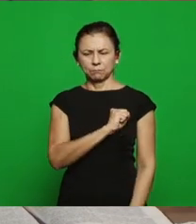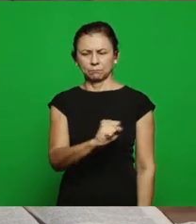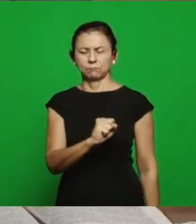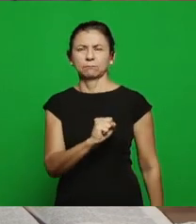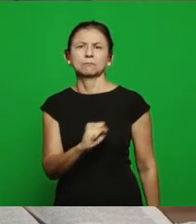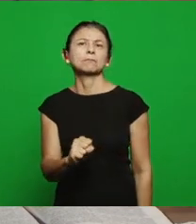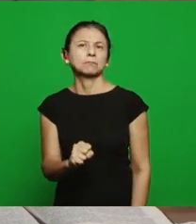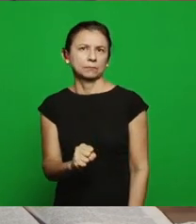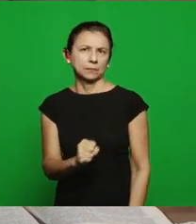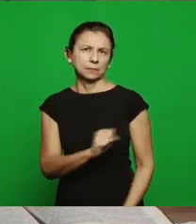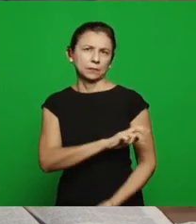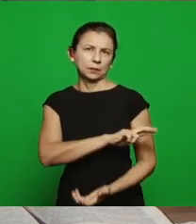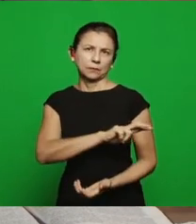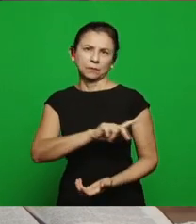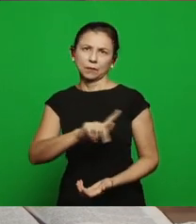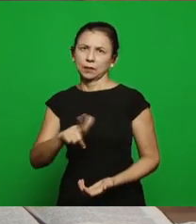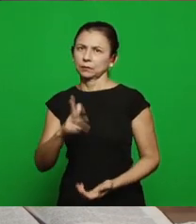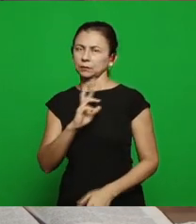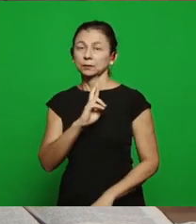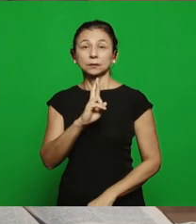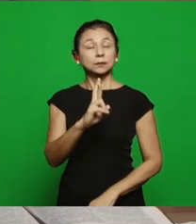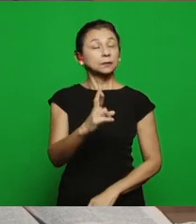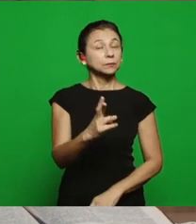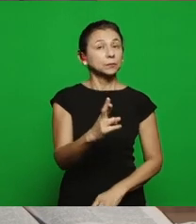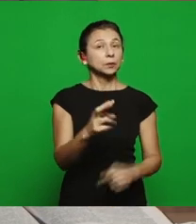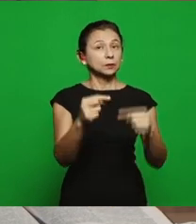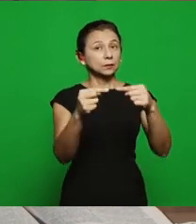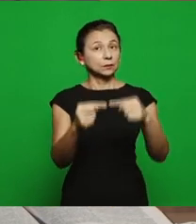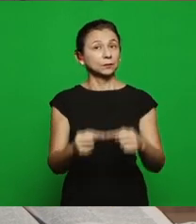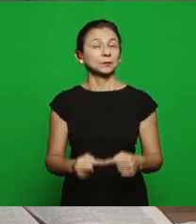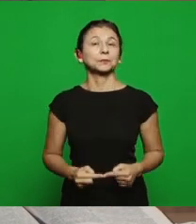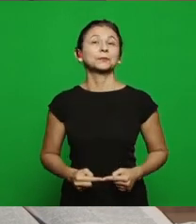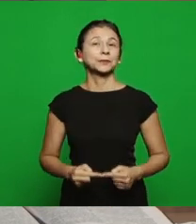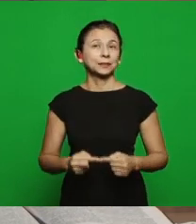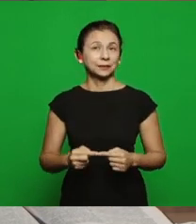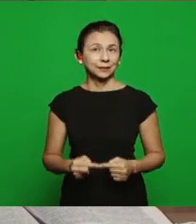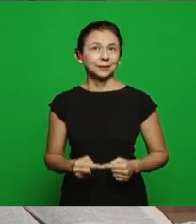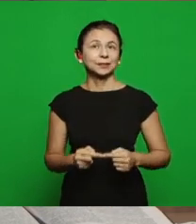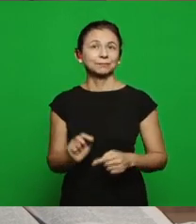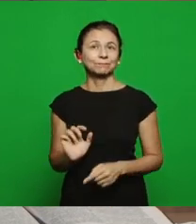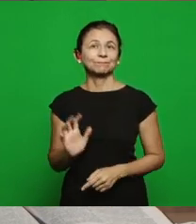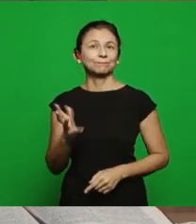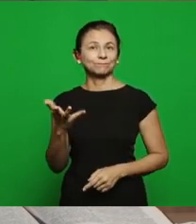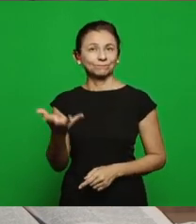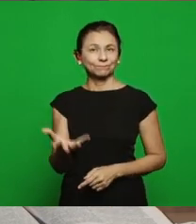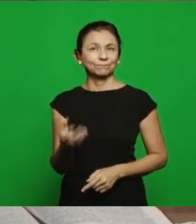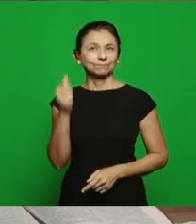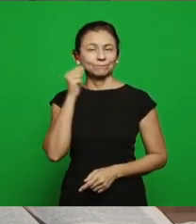for sure found what exactly are related to what were the evils